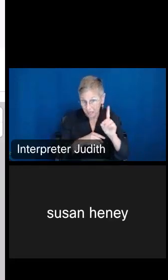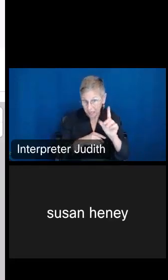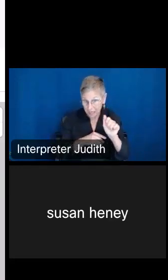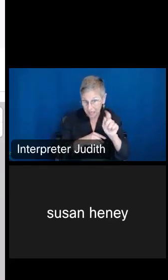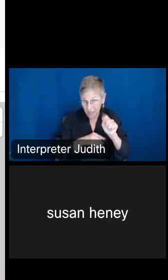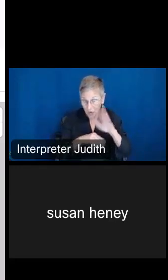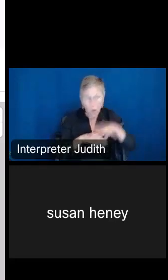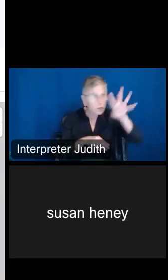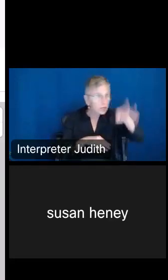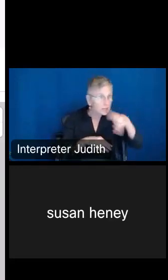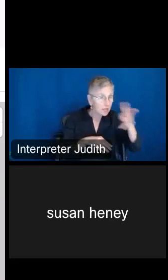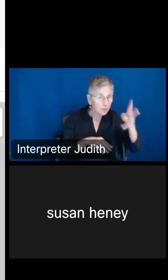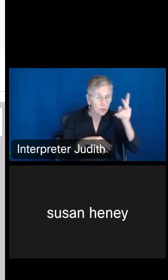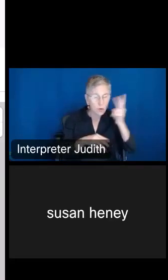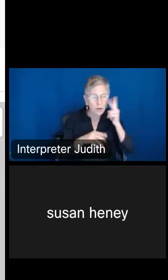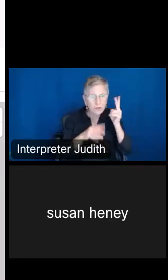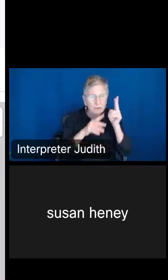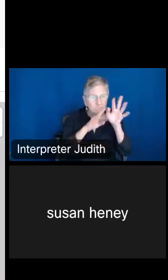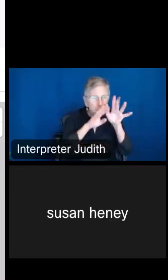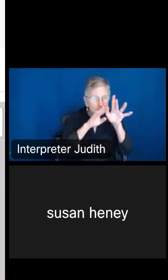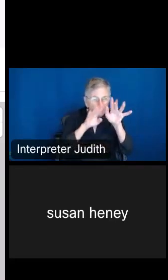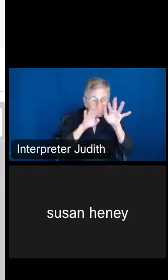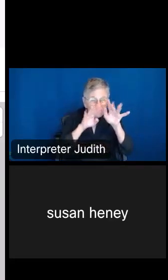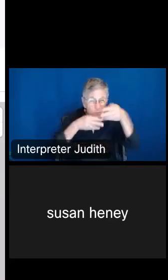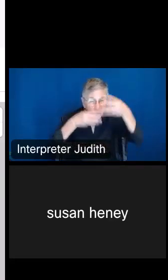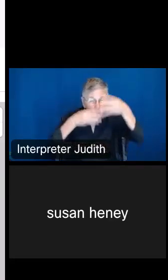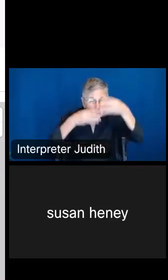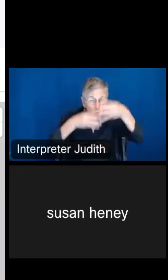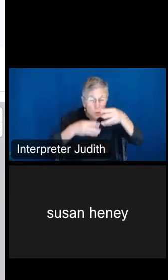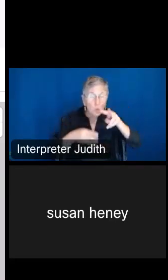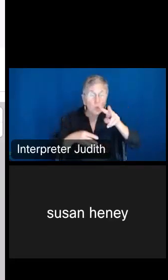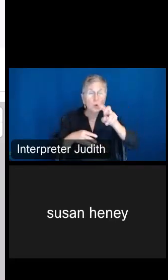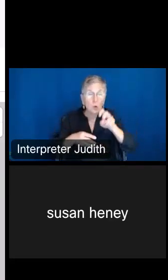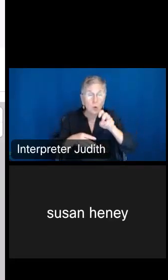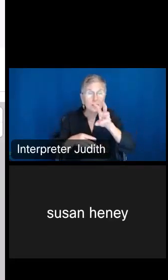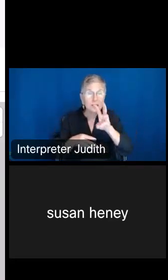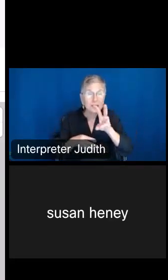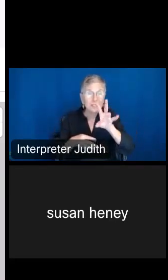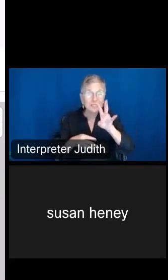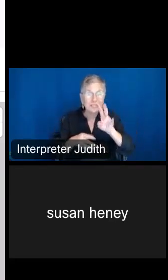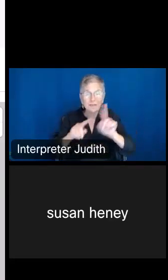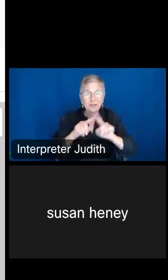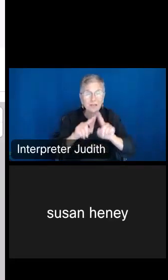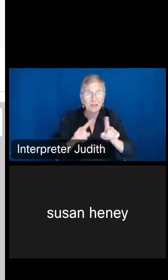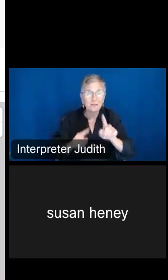you would have to scroll through and look at data for 267 census tracts. Now for here,